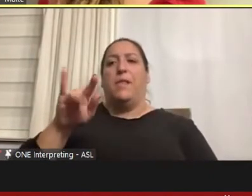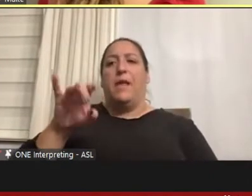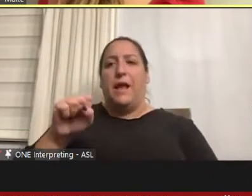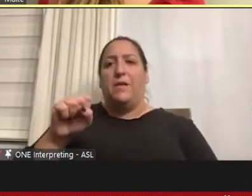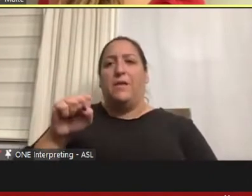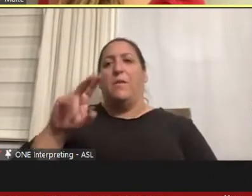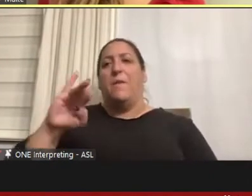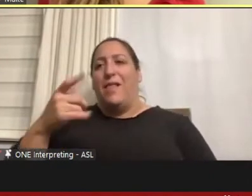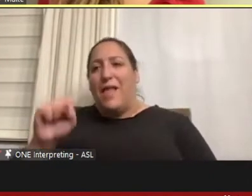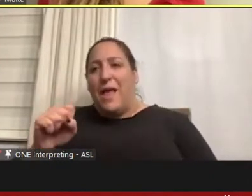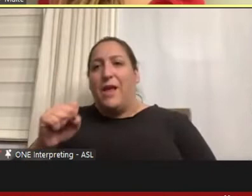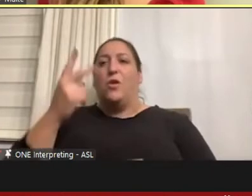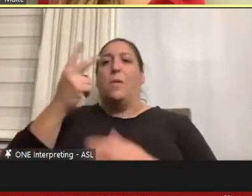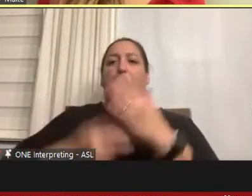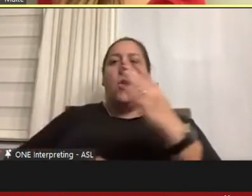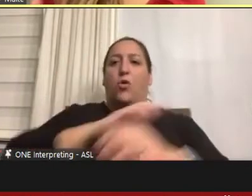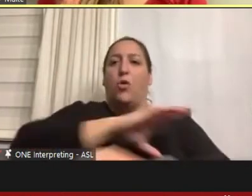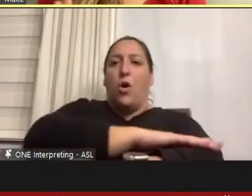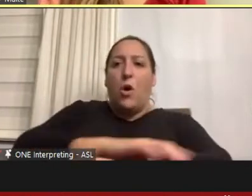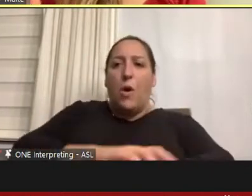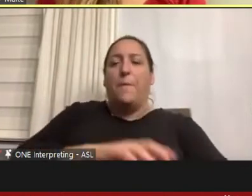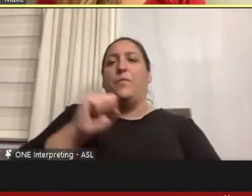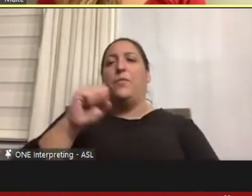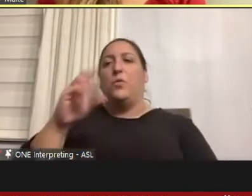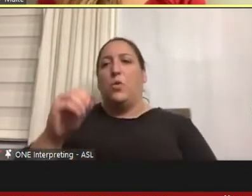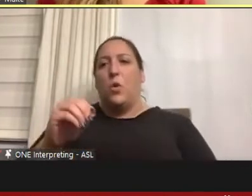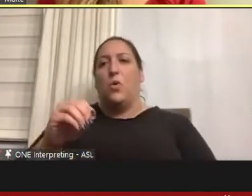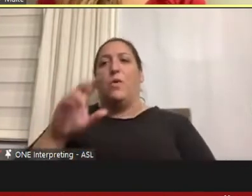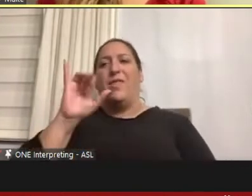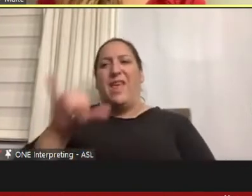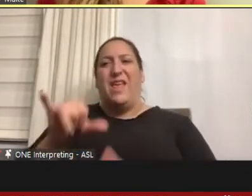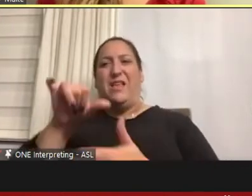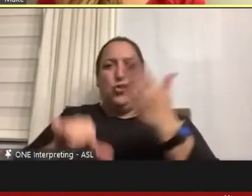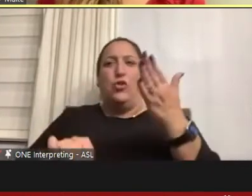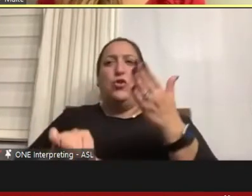so the men lengthening procedures we go down to a hospital and we do in Baltimore